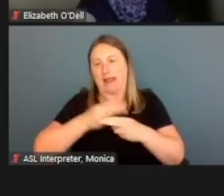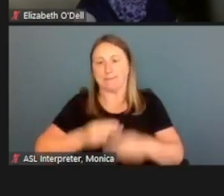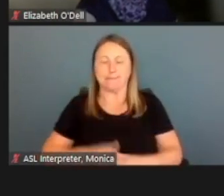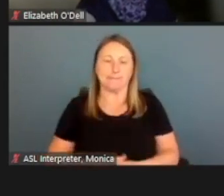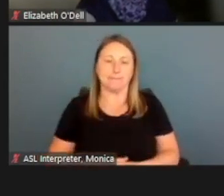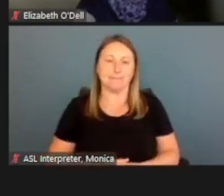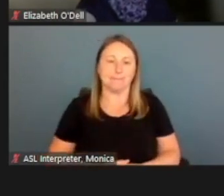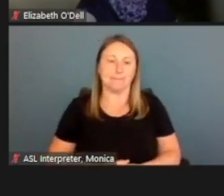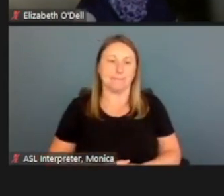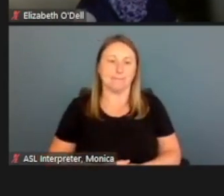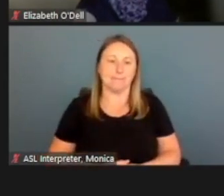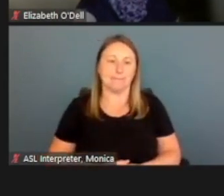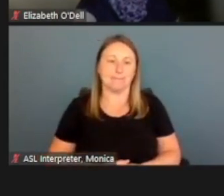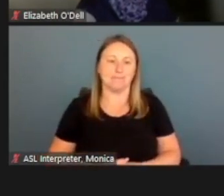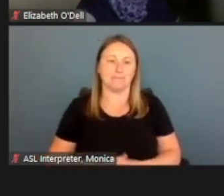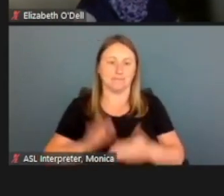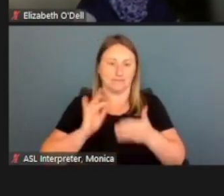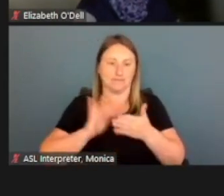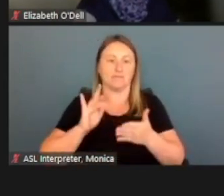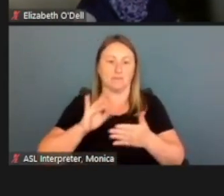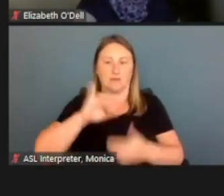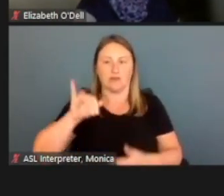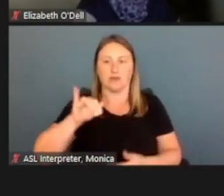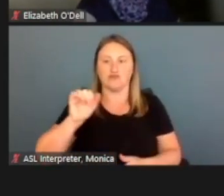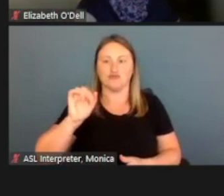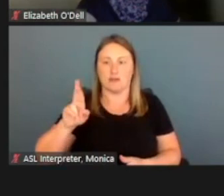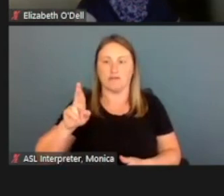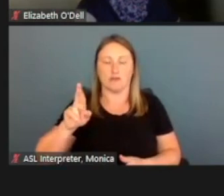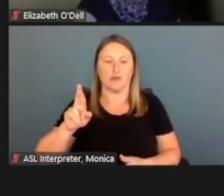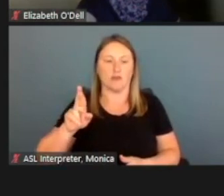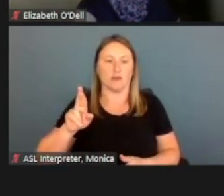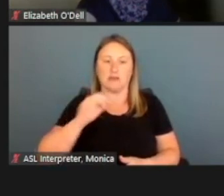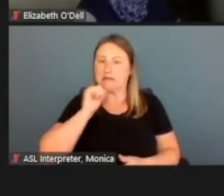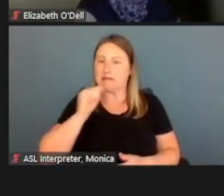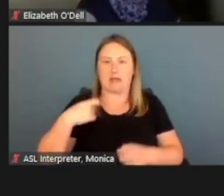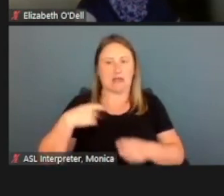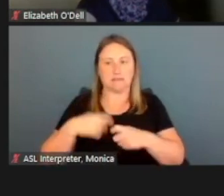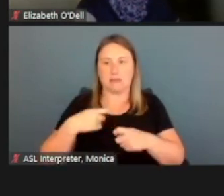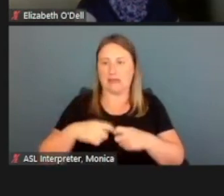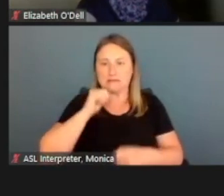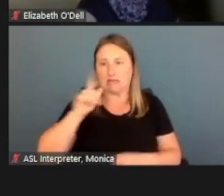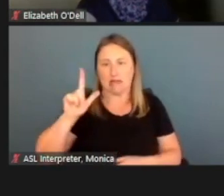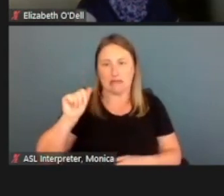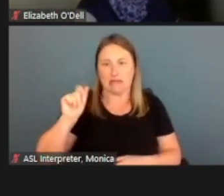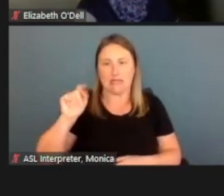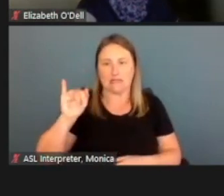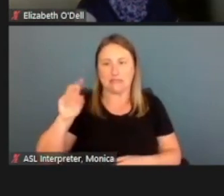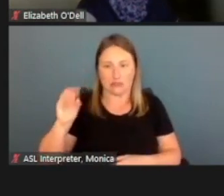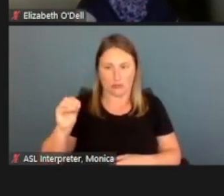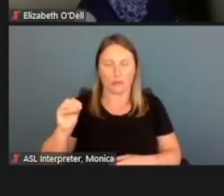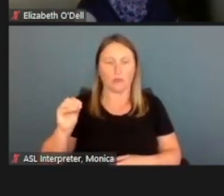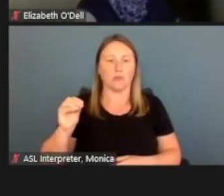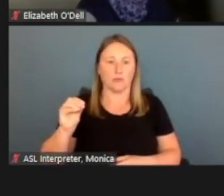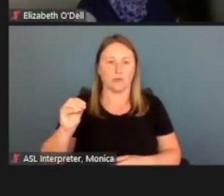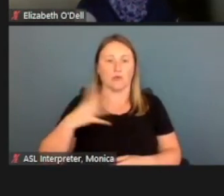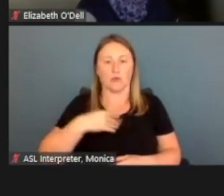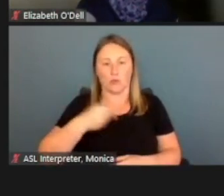So for Jennifer we're gonna say she's not Hispanic or Latino and that she's white or Caucasian.